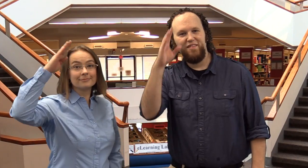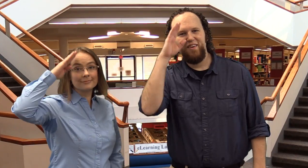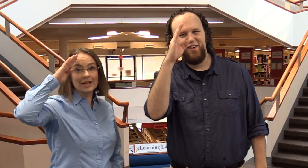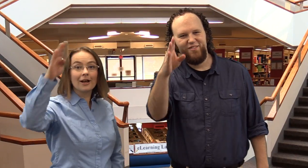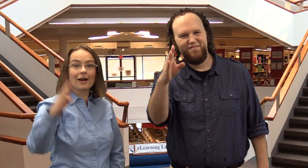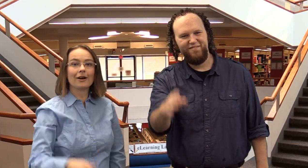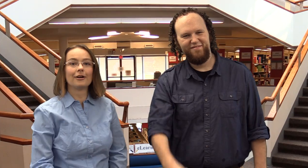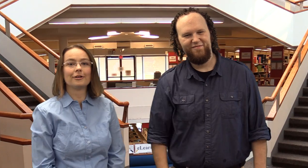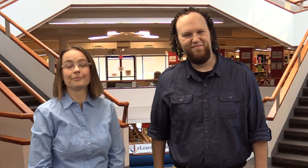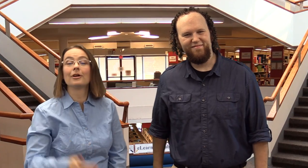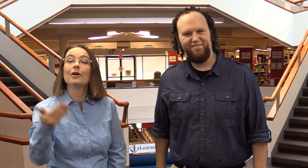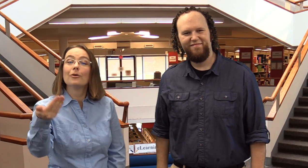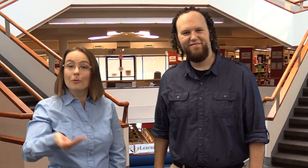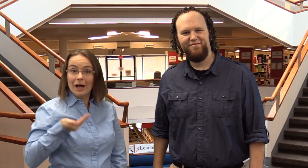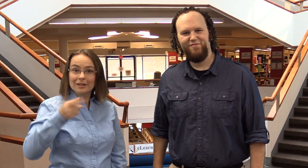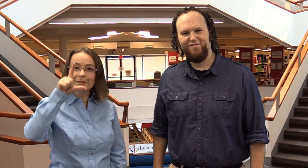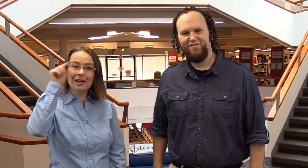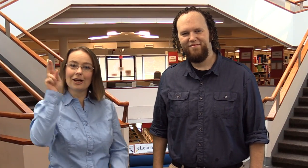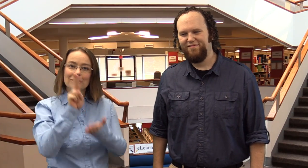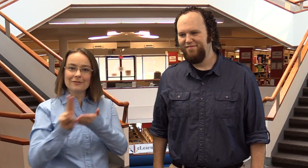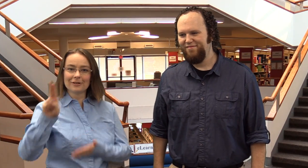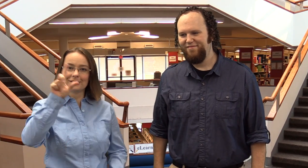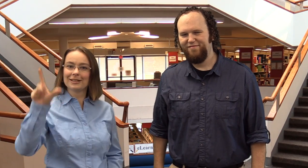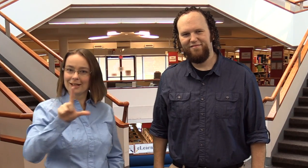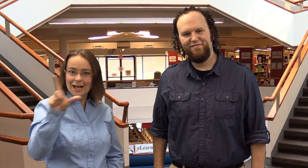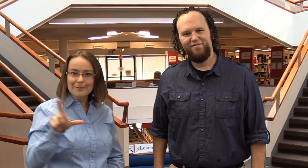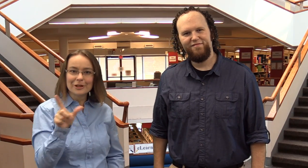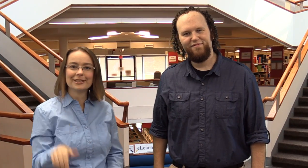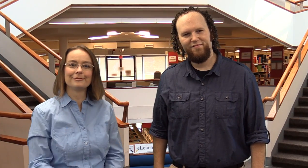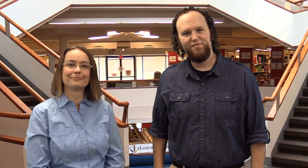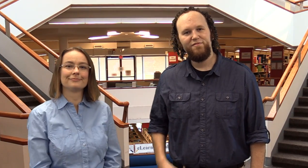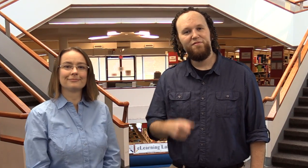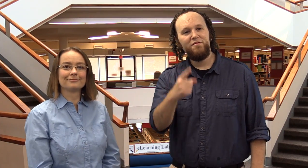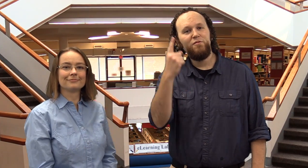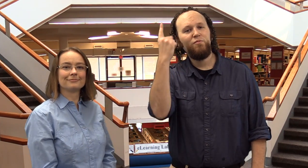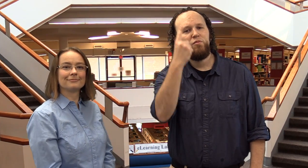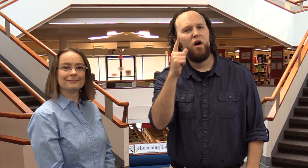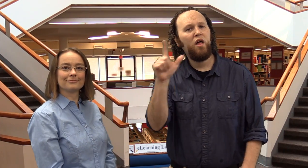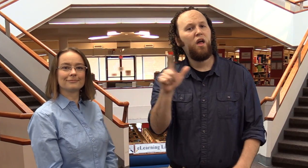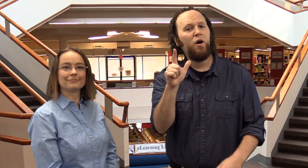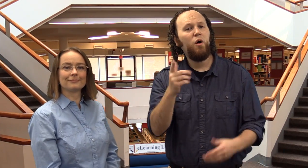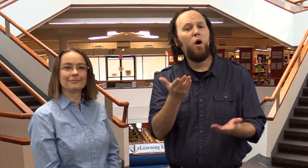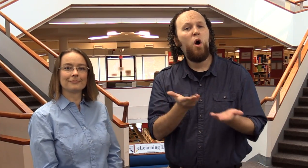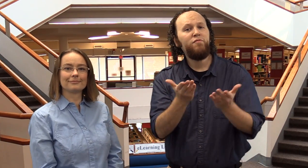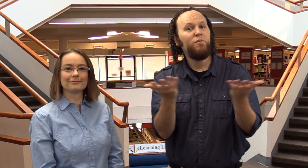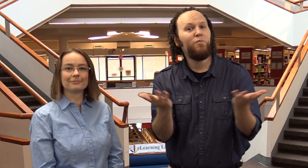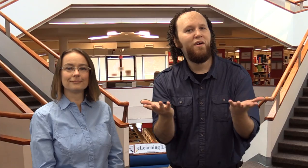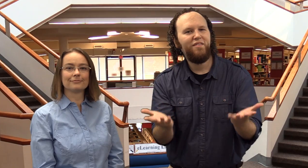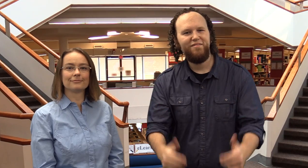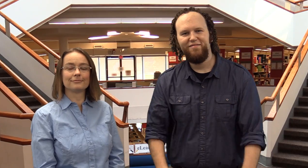Hello! Welcome to the Gallaudet University Library! Have you ever wondered what the Library has to offer?